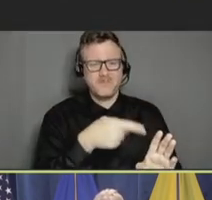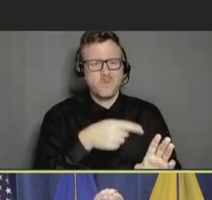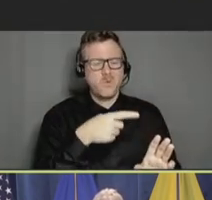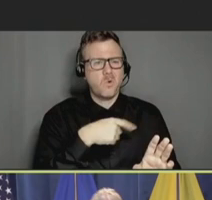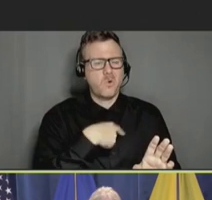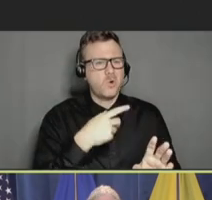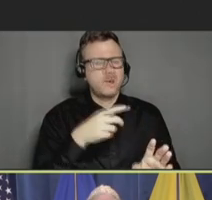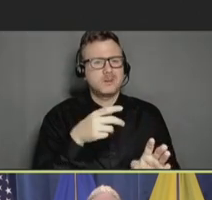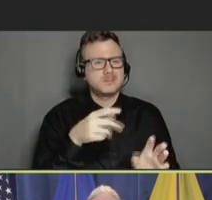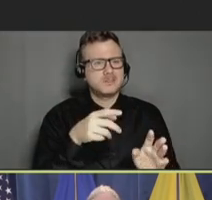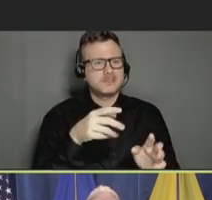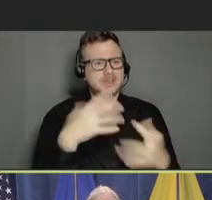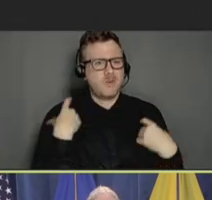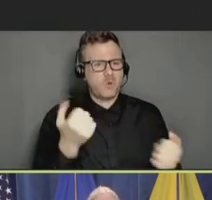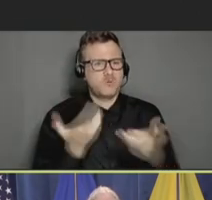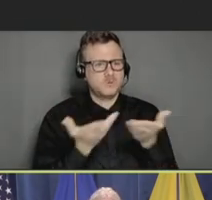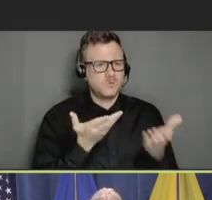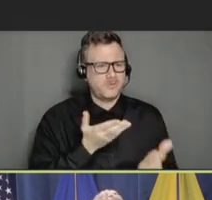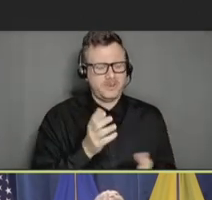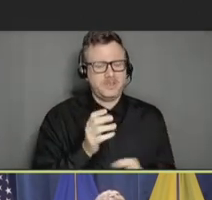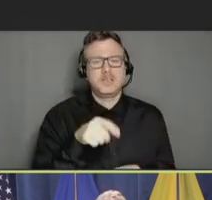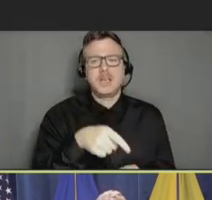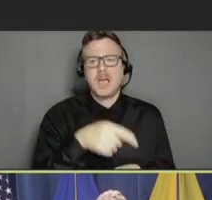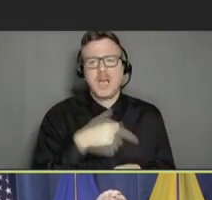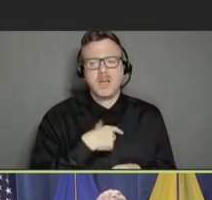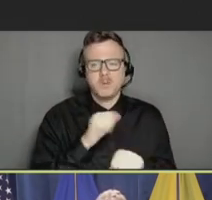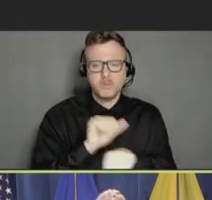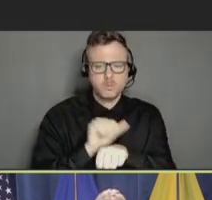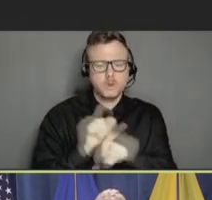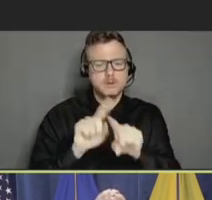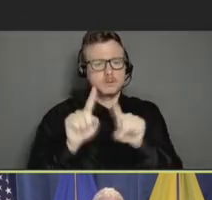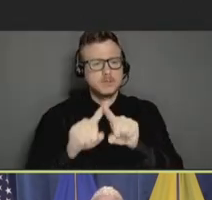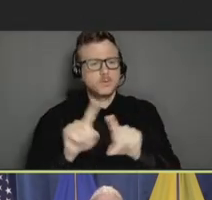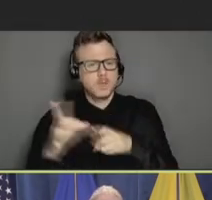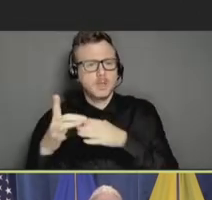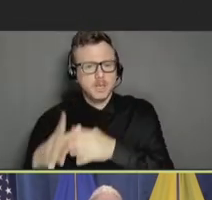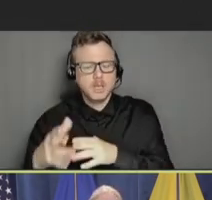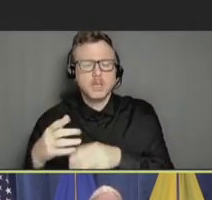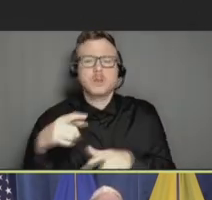when they need it. So, I am working with local leaders, state officials across HHS, and across